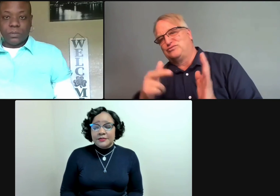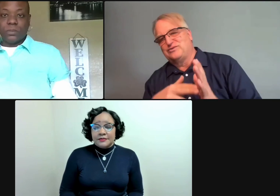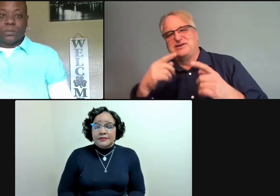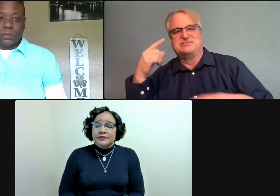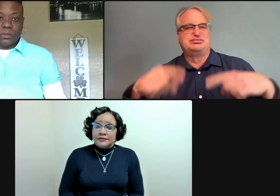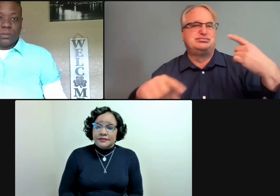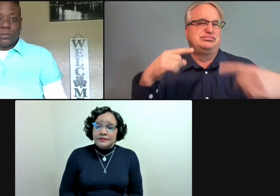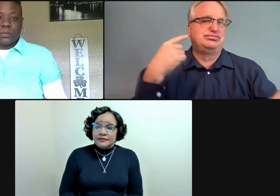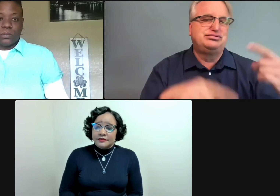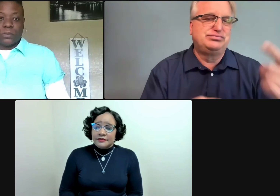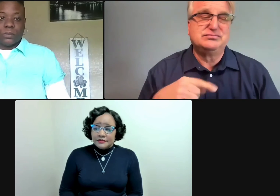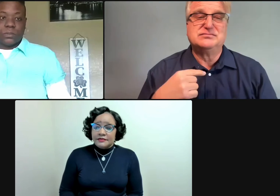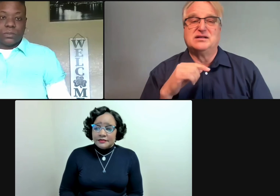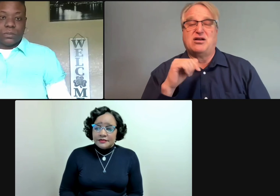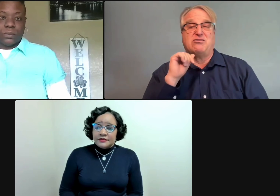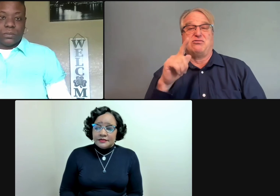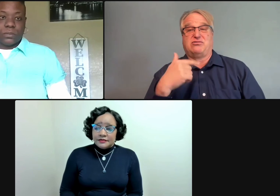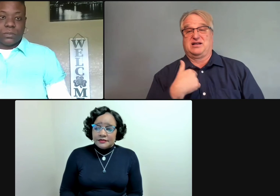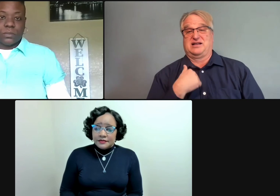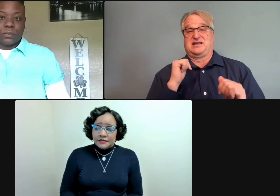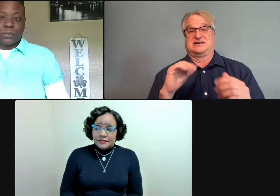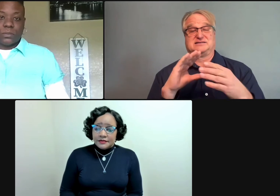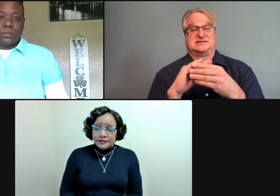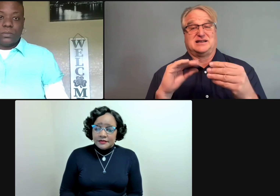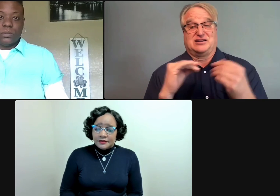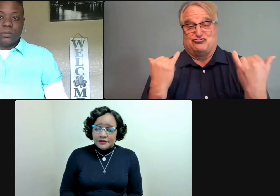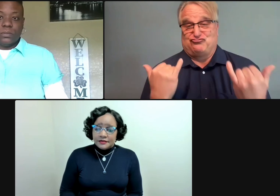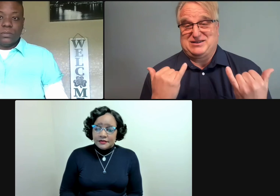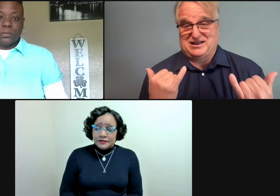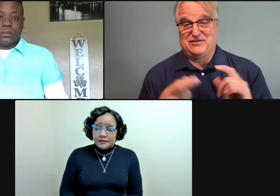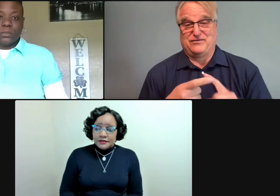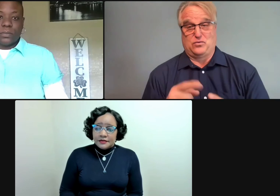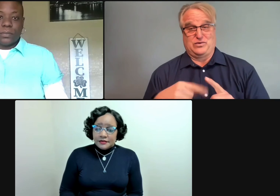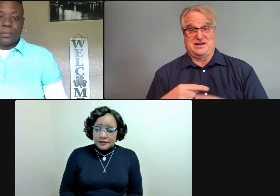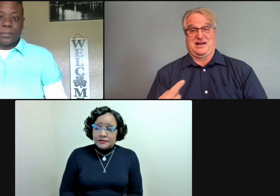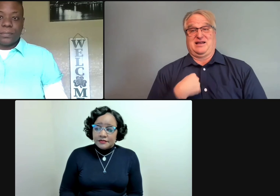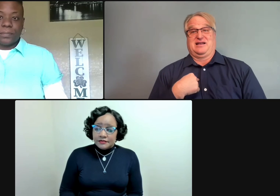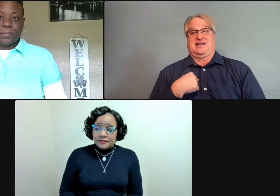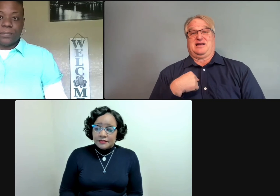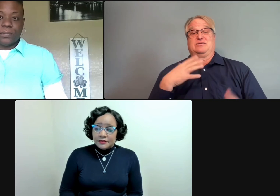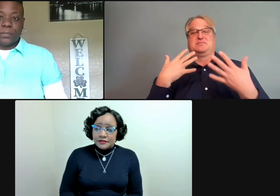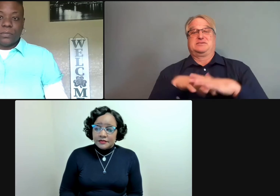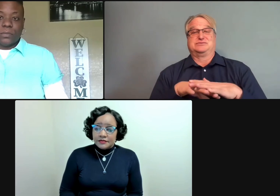is always controversial. All I can say right now is from based on my own experience